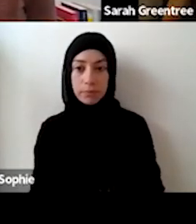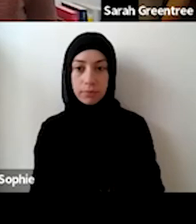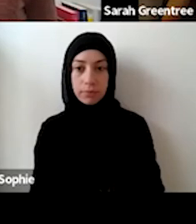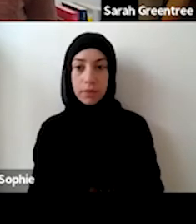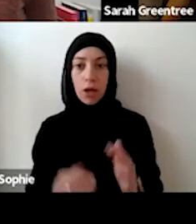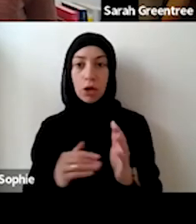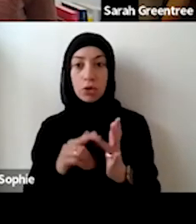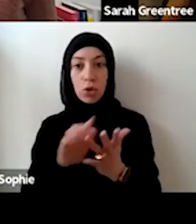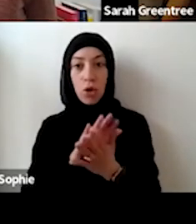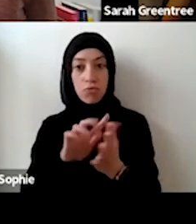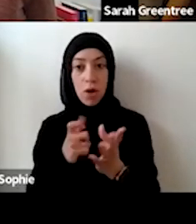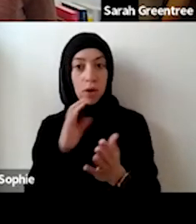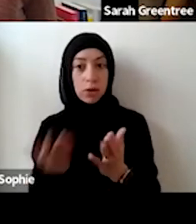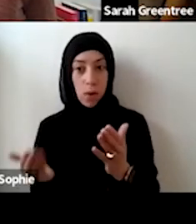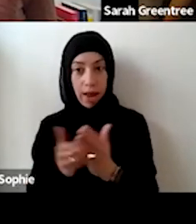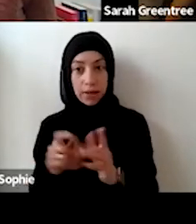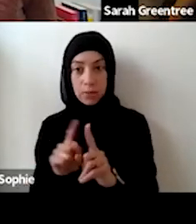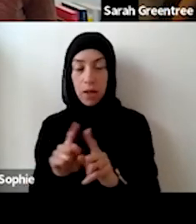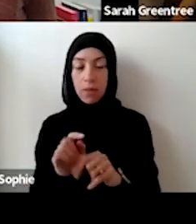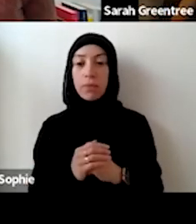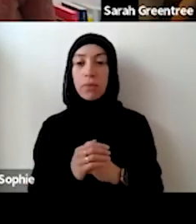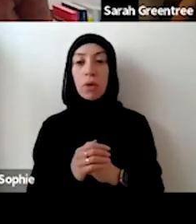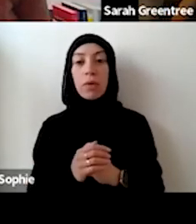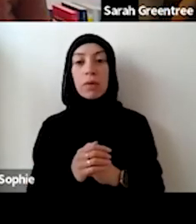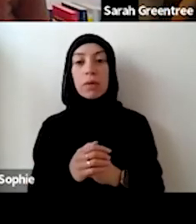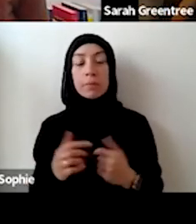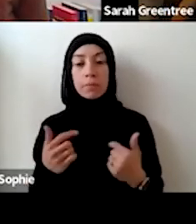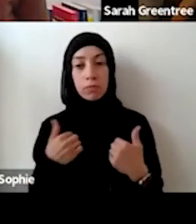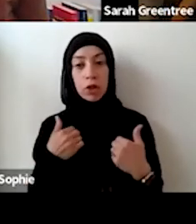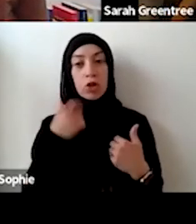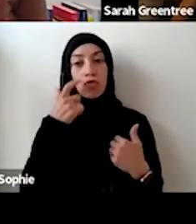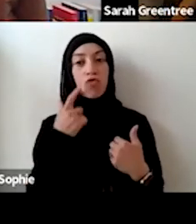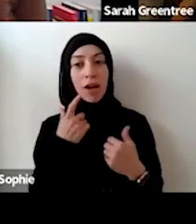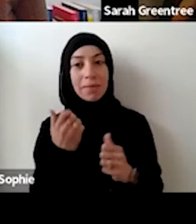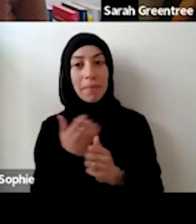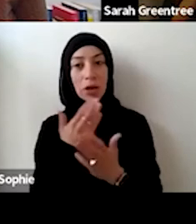can I also add that we've done our best to refresh the definitions of the art forms that